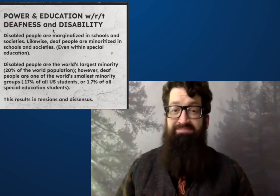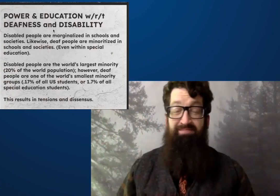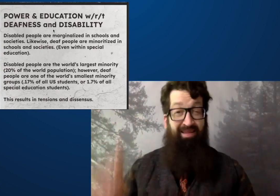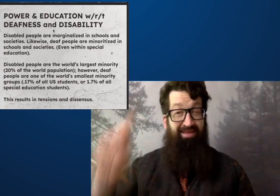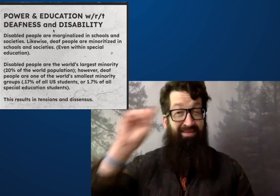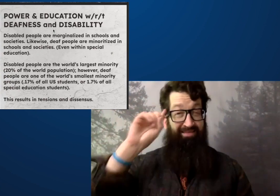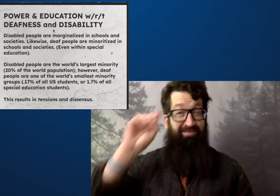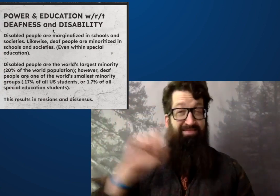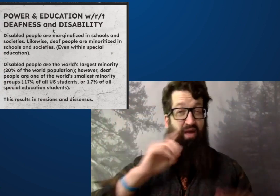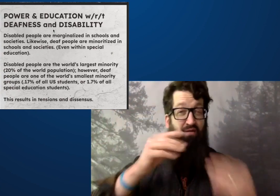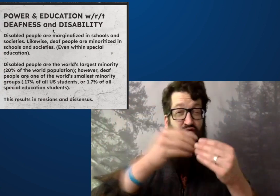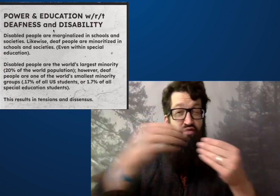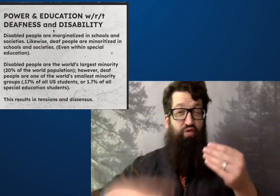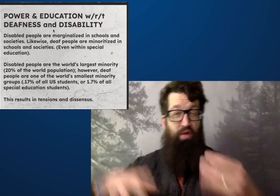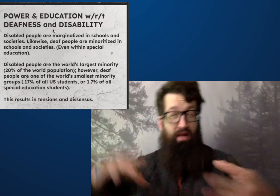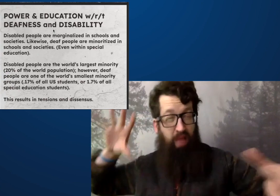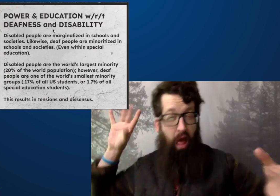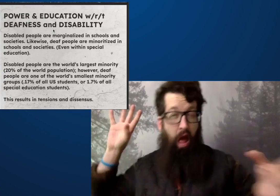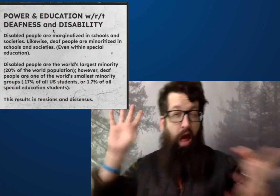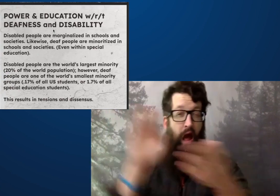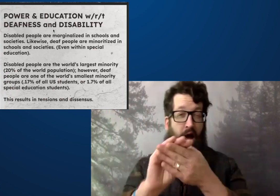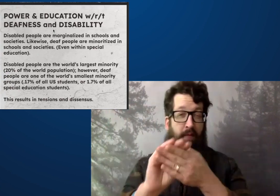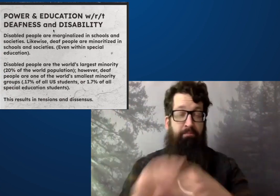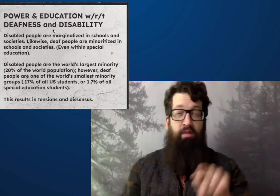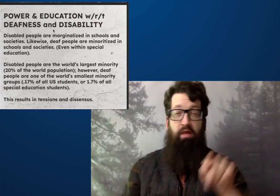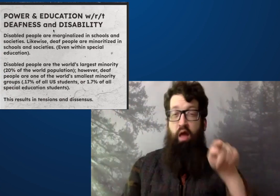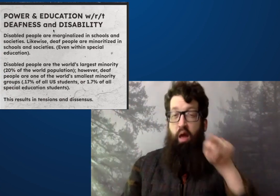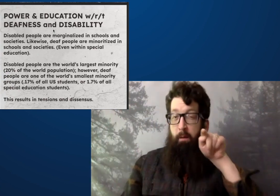What has been found is this that deaf